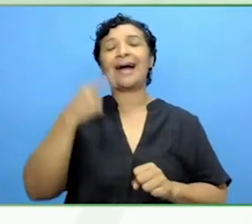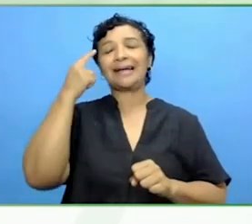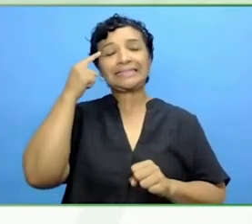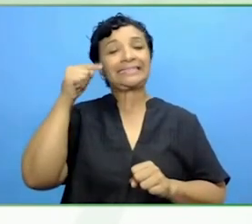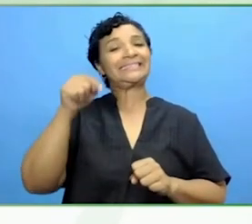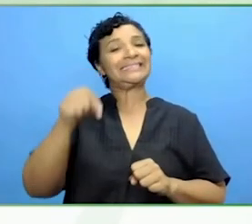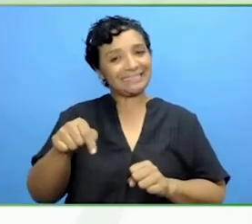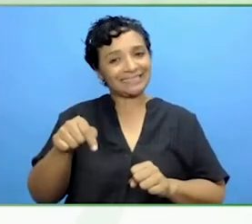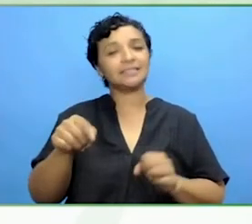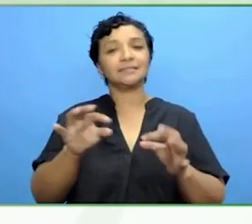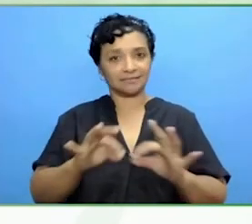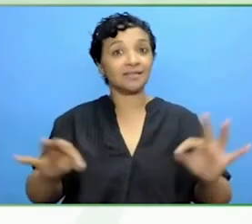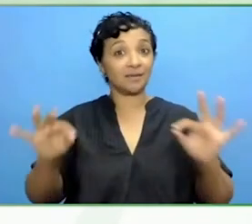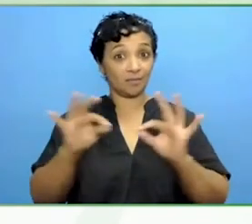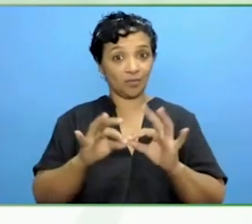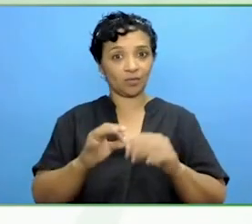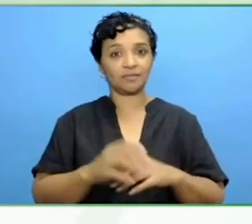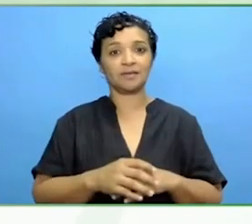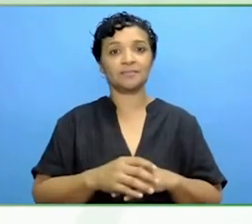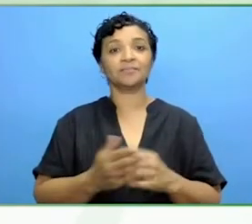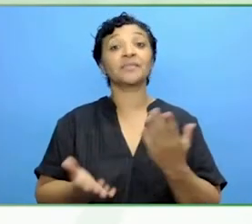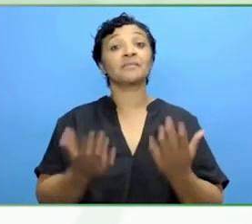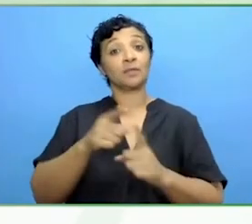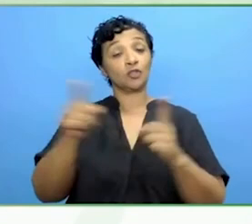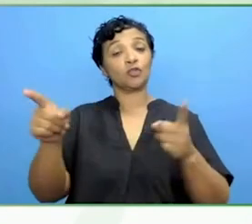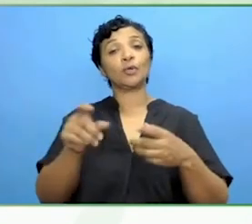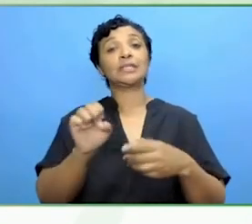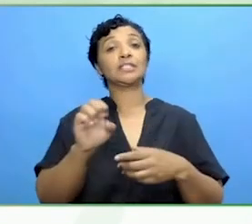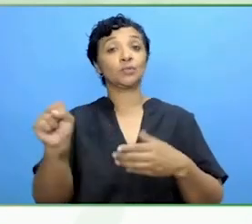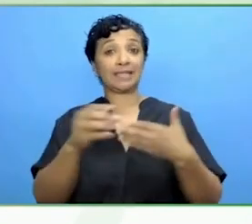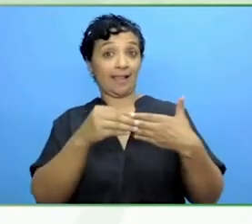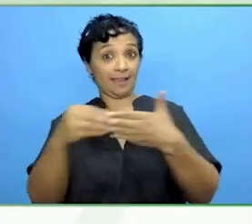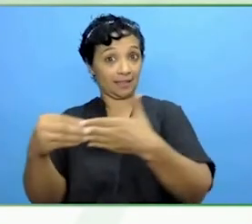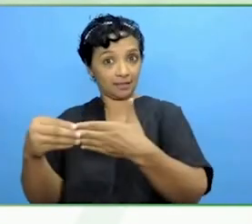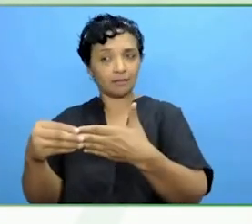If you are a C-Suite leader and have a disability and you are still